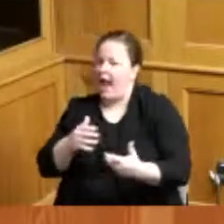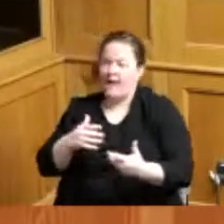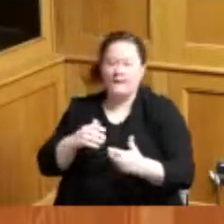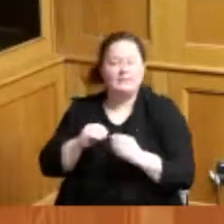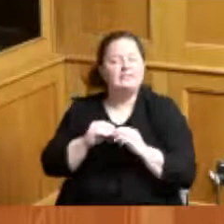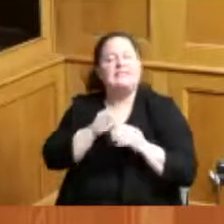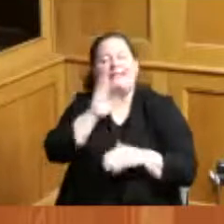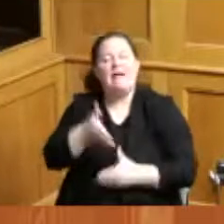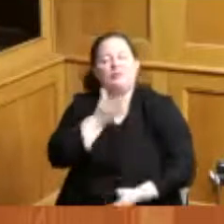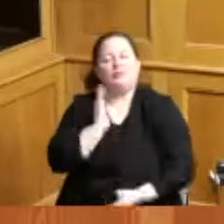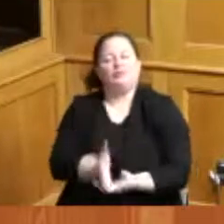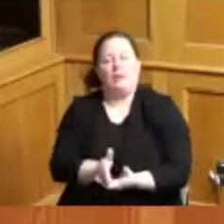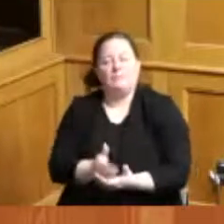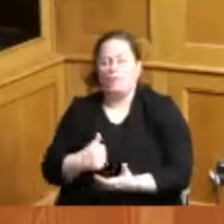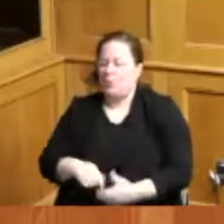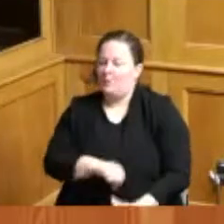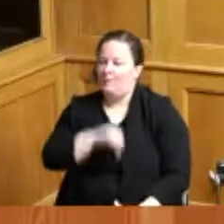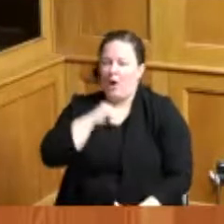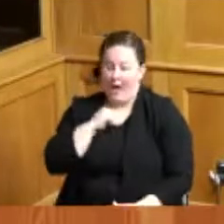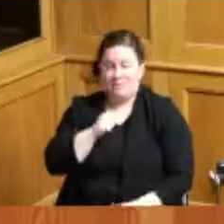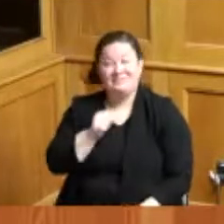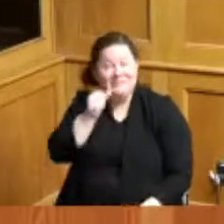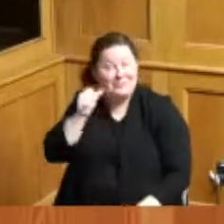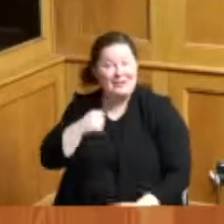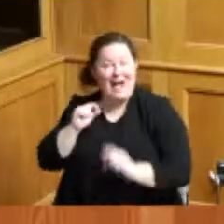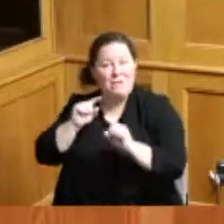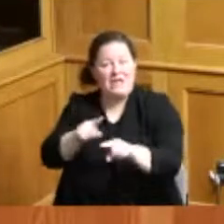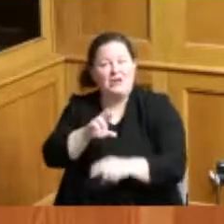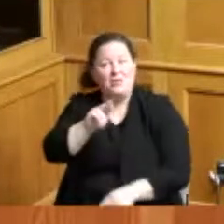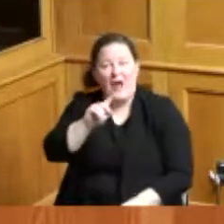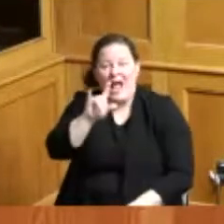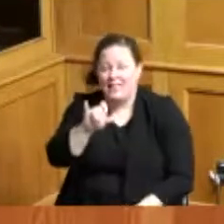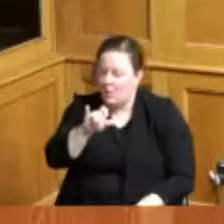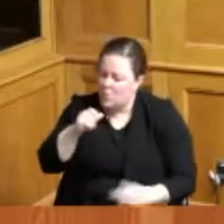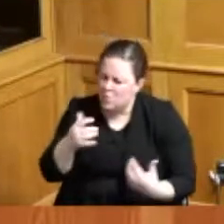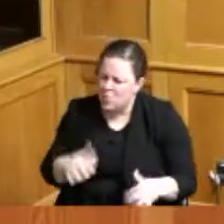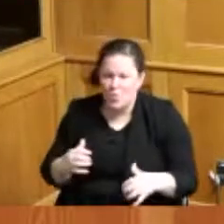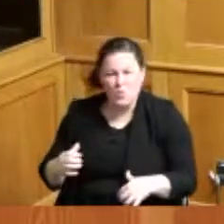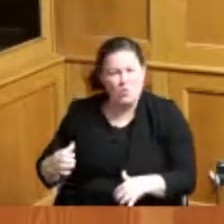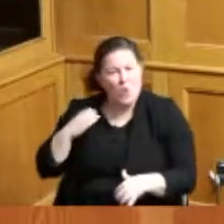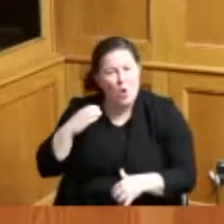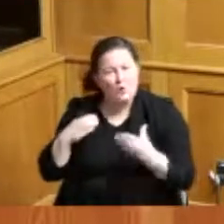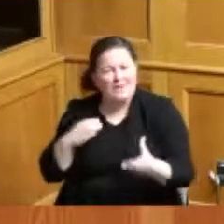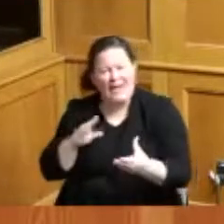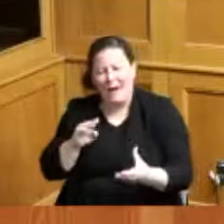yesterday at Washington Park and it was awesome the coach was there Mike Brown was there the